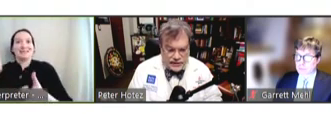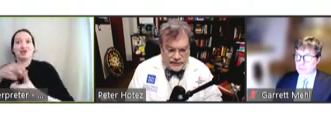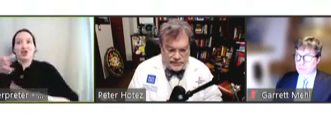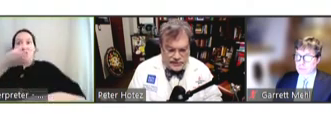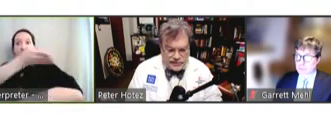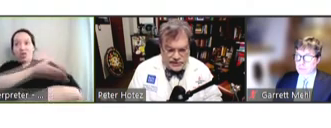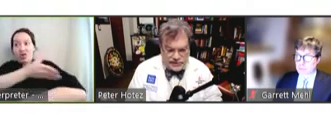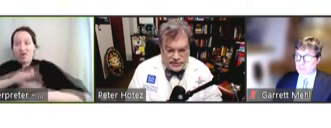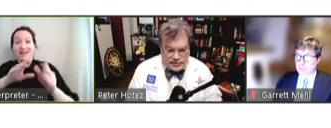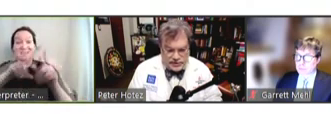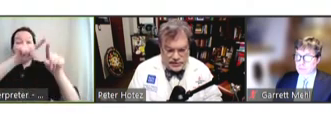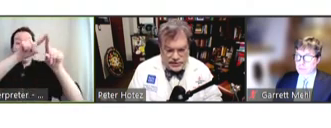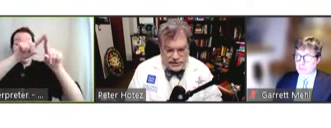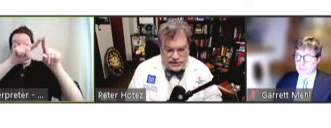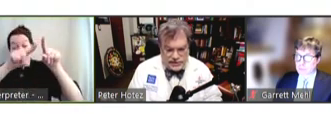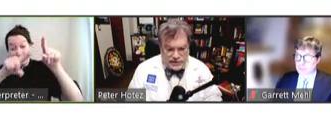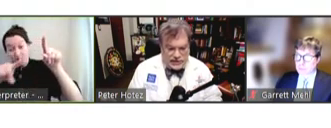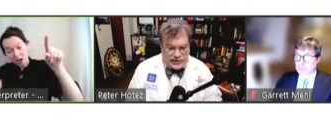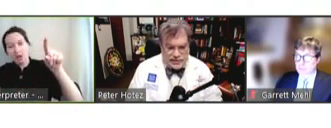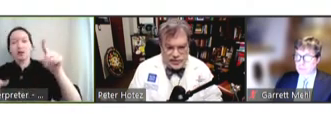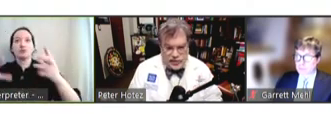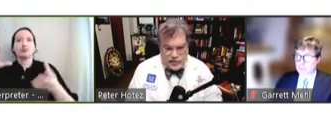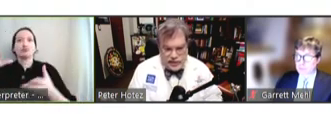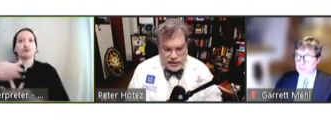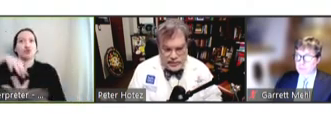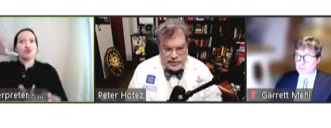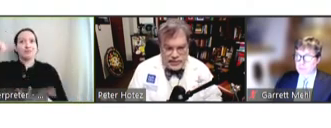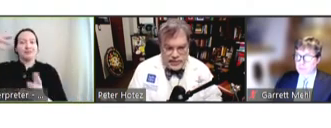from the social disruption, it doesn't seem to be going back up